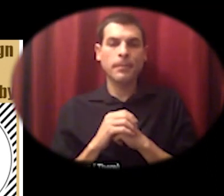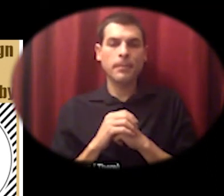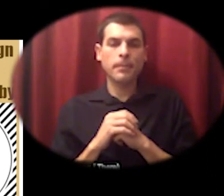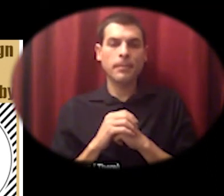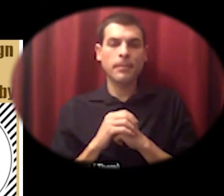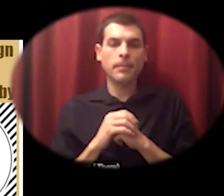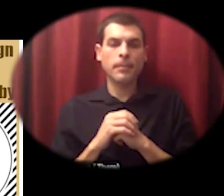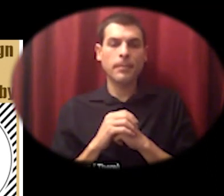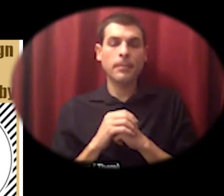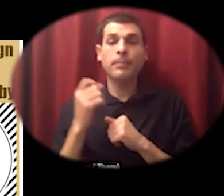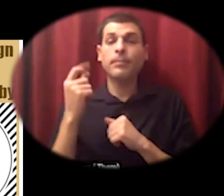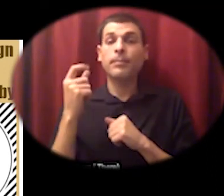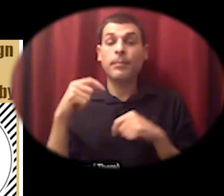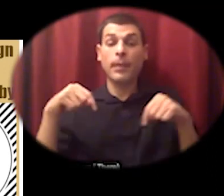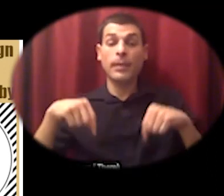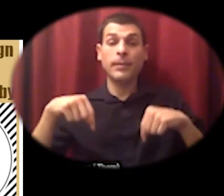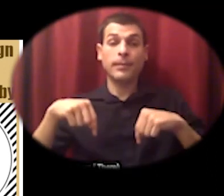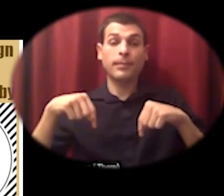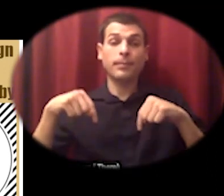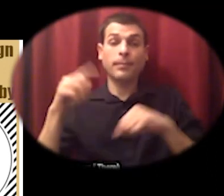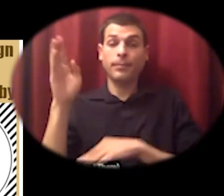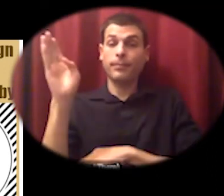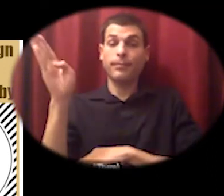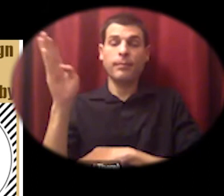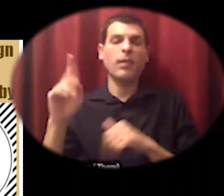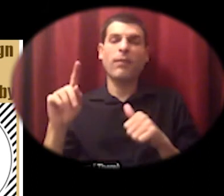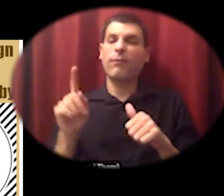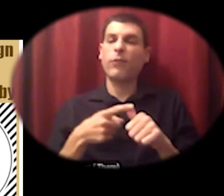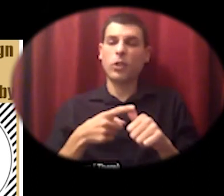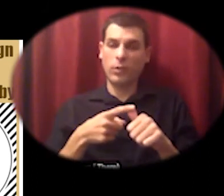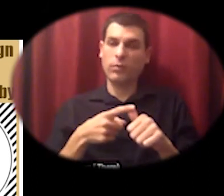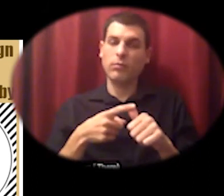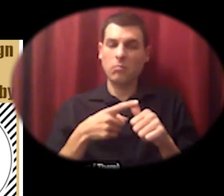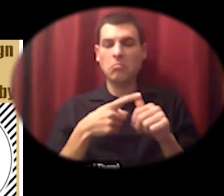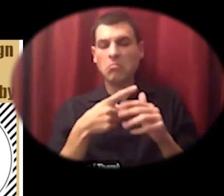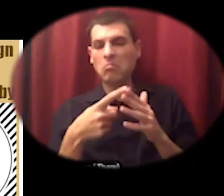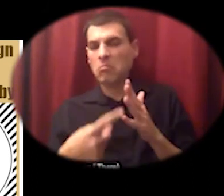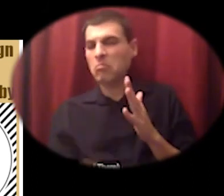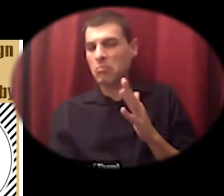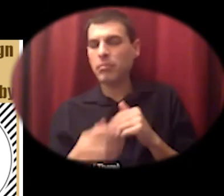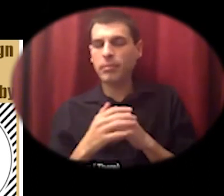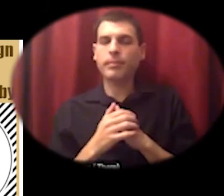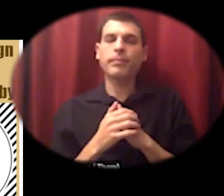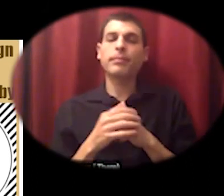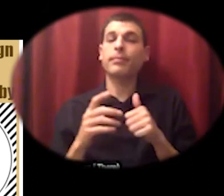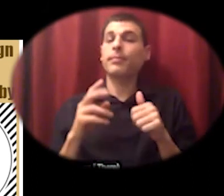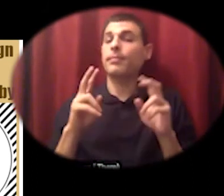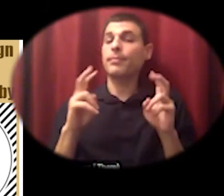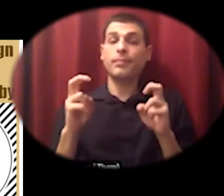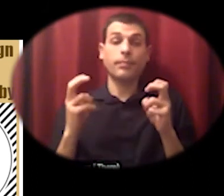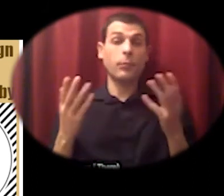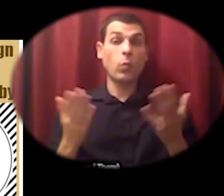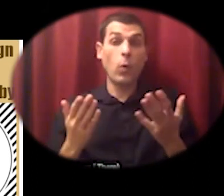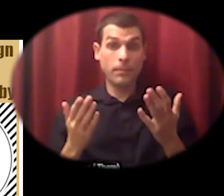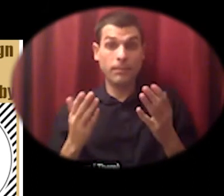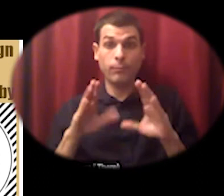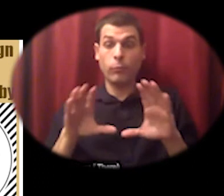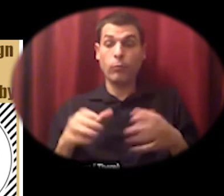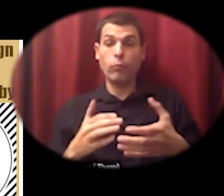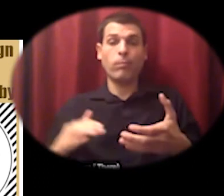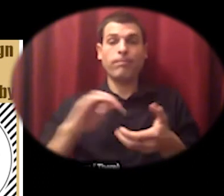this is the first session where we'll be looking at collectively managed and collectively organized